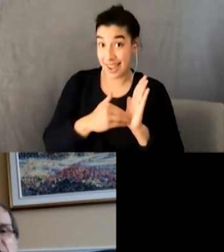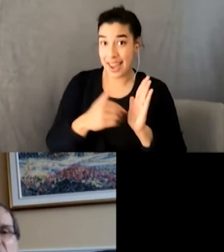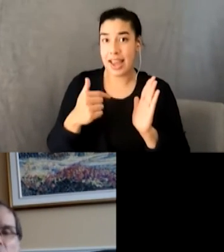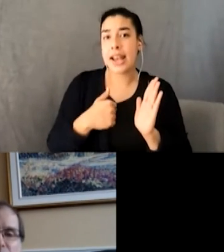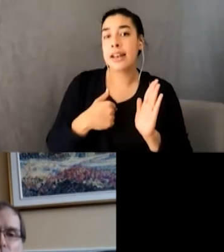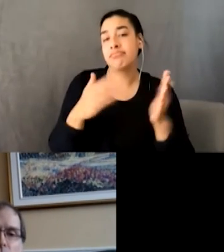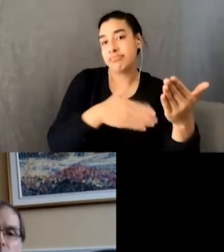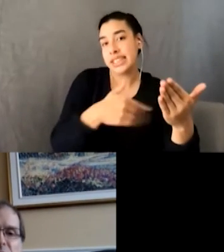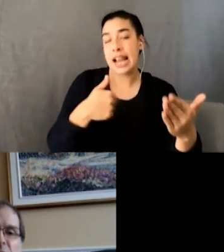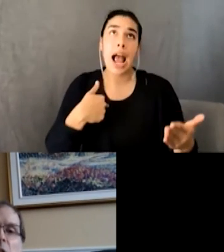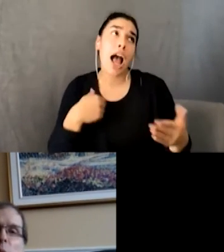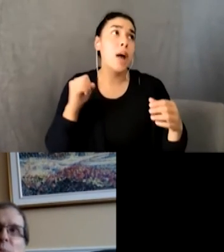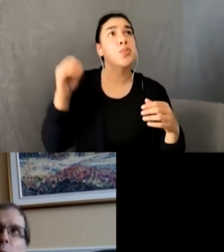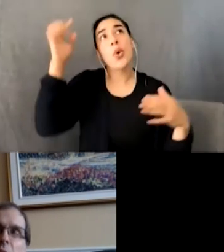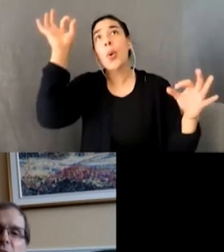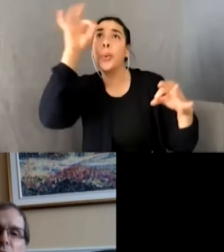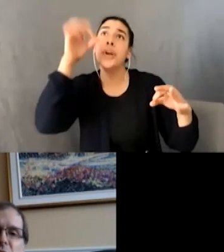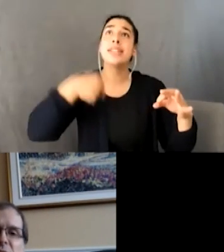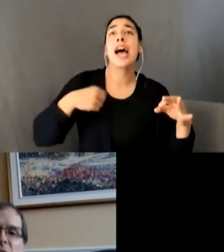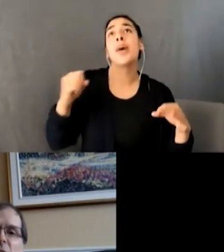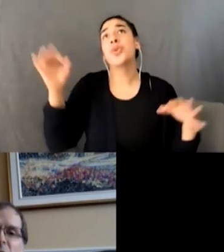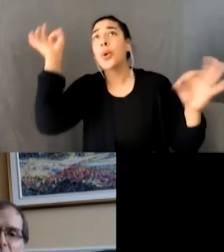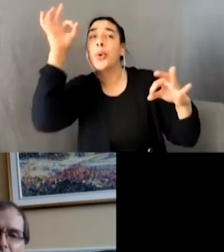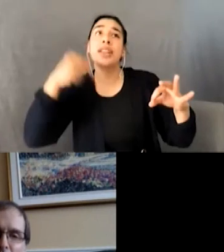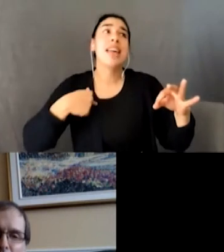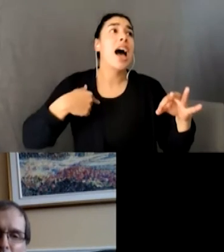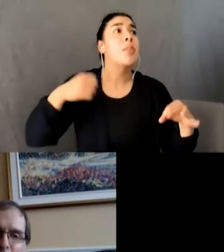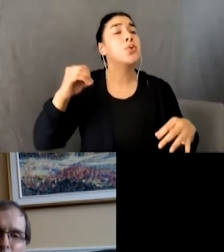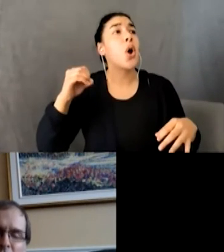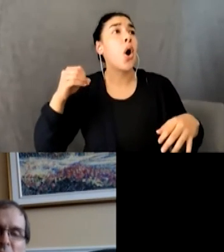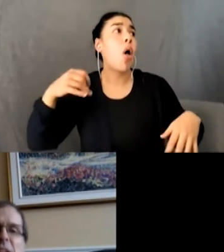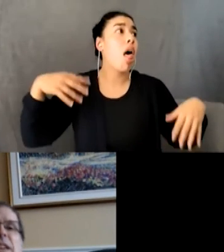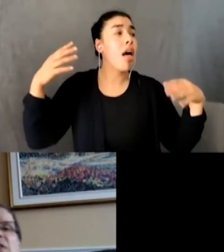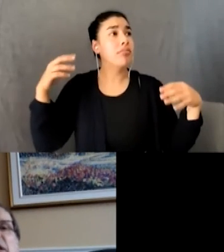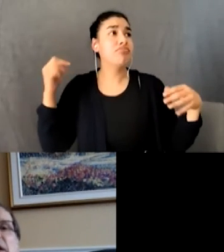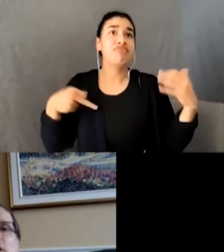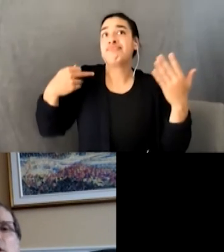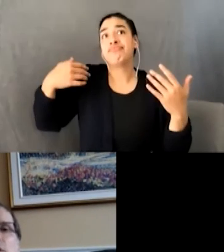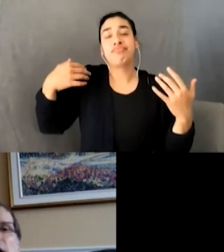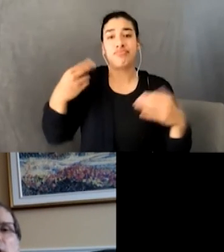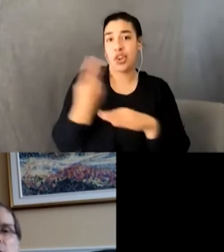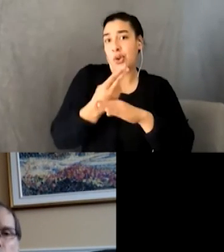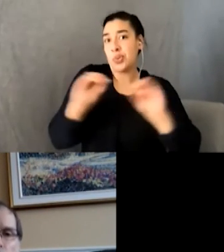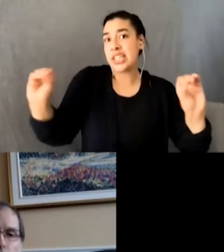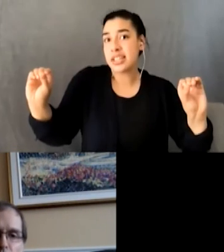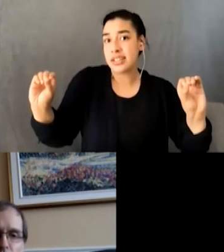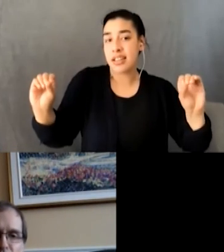I’m so clueless I’m so bloody useless (aaaaaaaaaaaaaaaah) (singing in low growl) Where is it? (singing in Alfred and the Chipmunks falsetto) the brain (singing in low growl) Where is it?